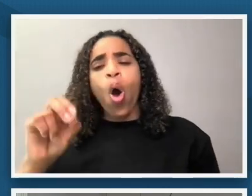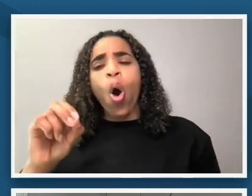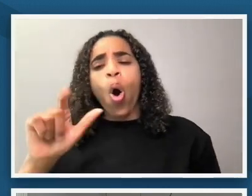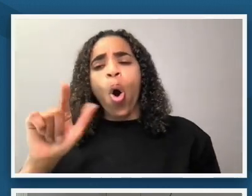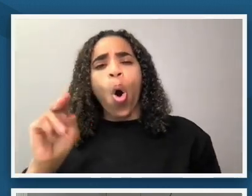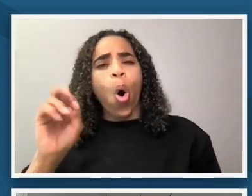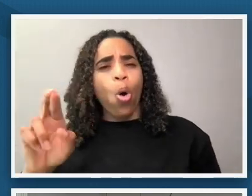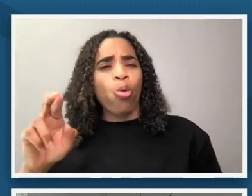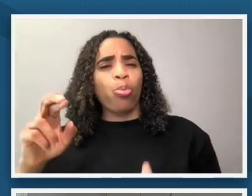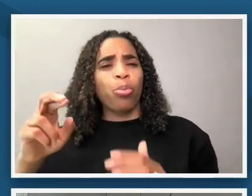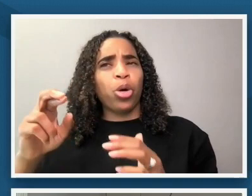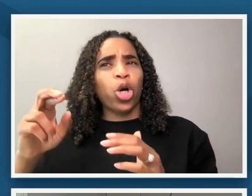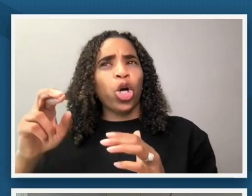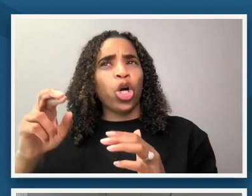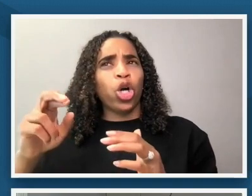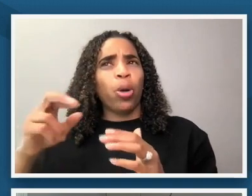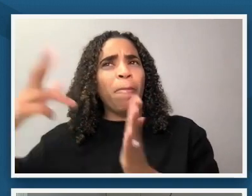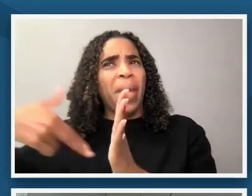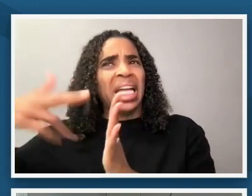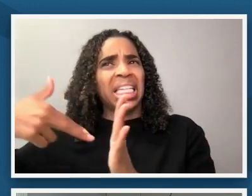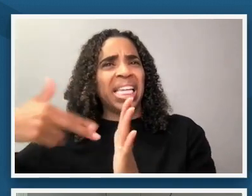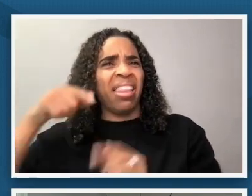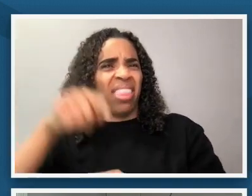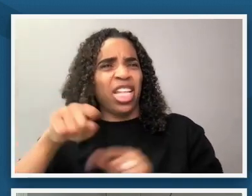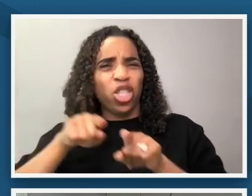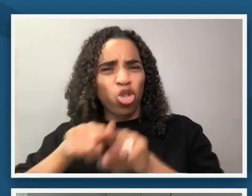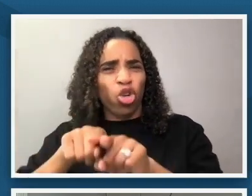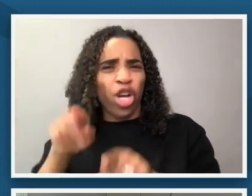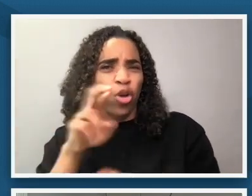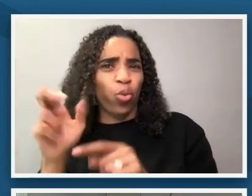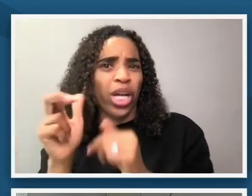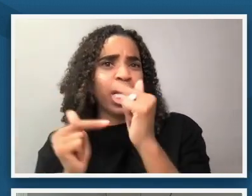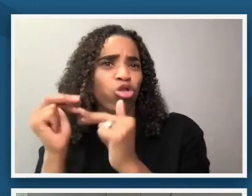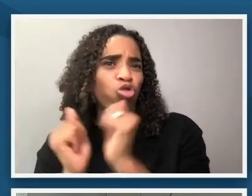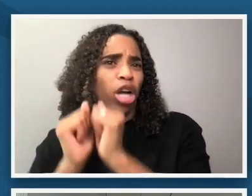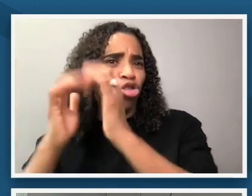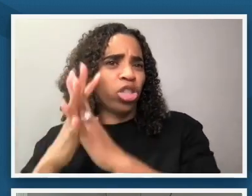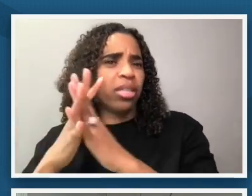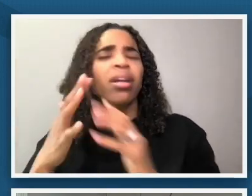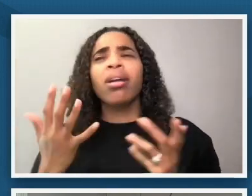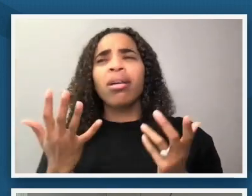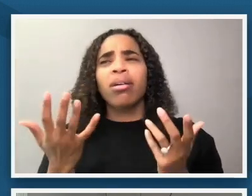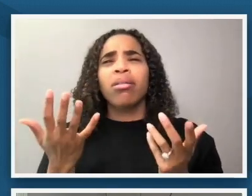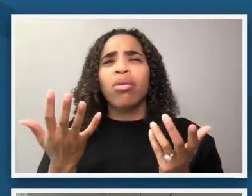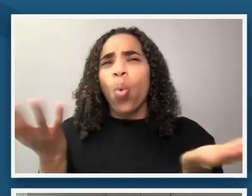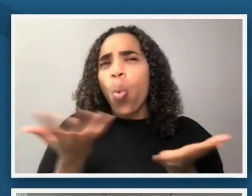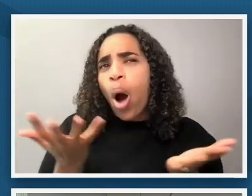reconstruction and i want to know more about what were his